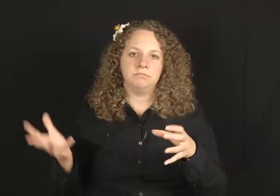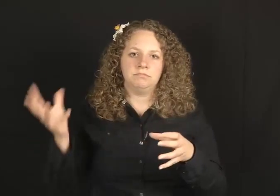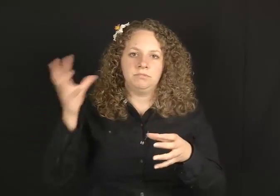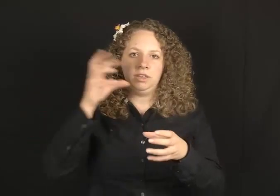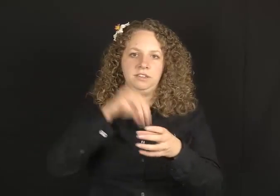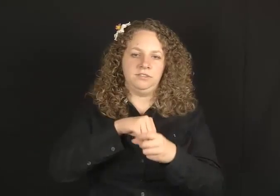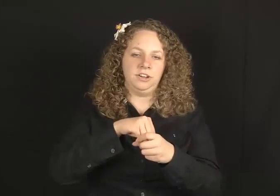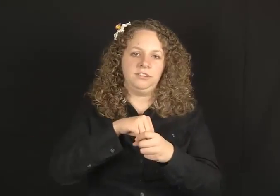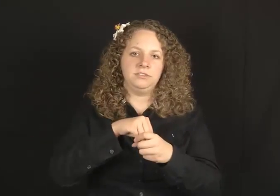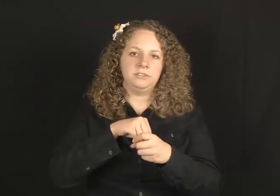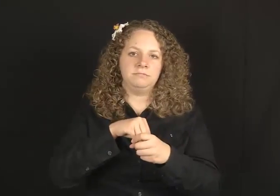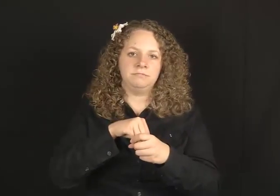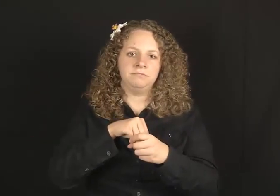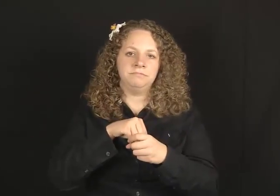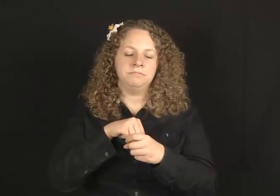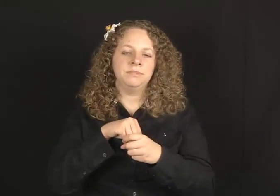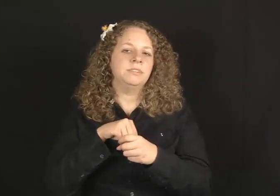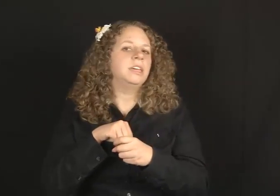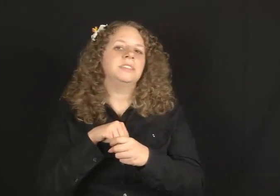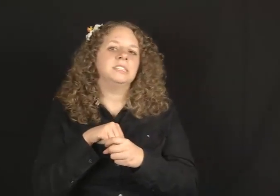INVOLVED.